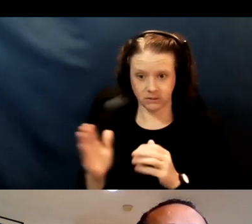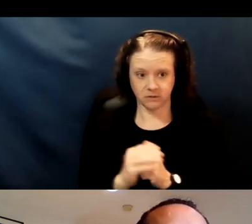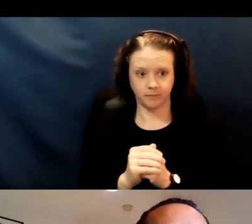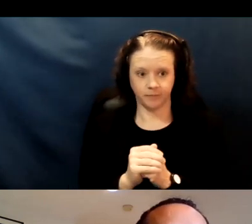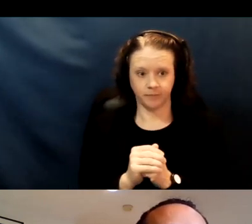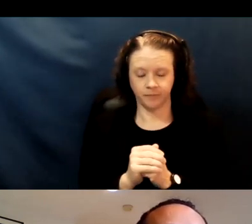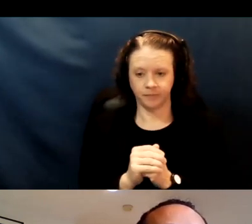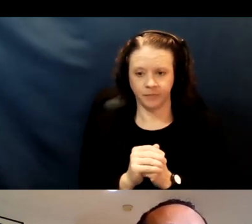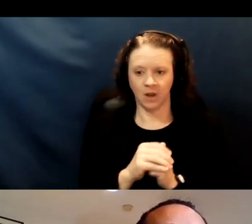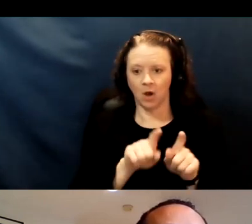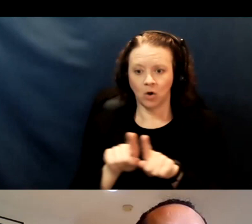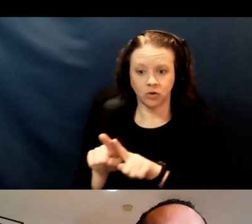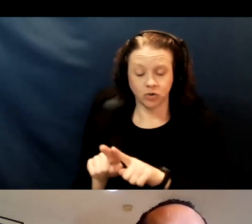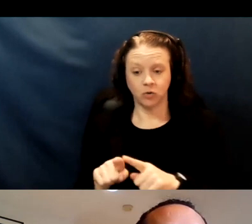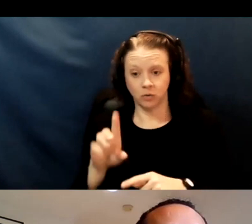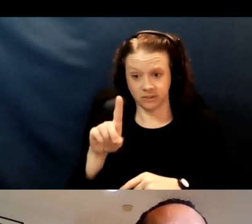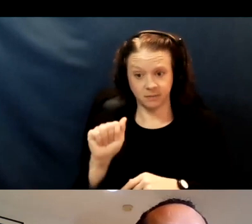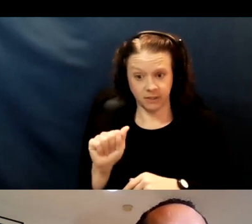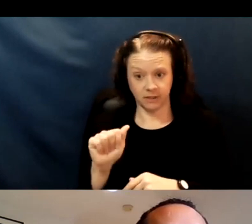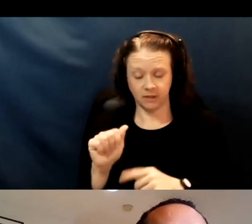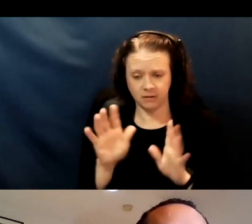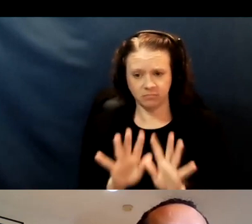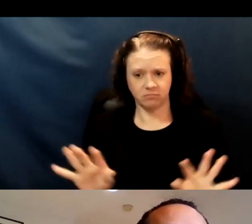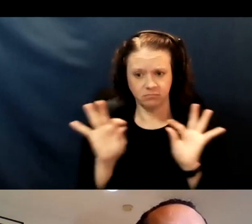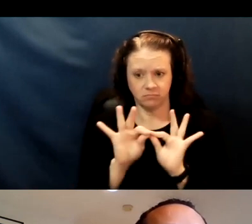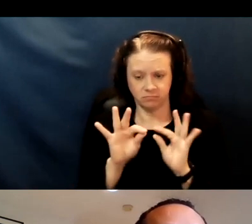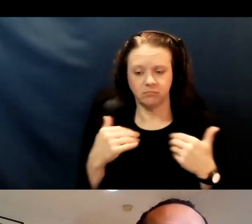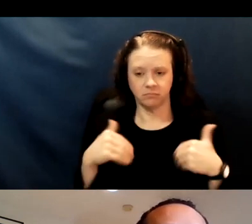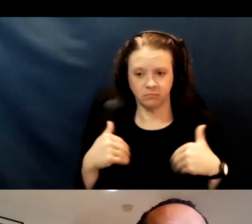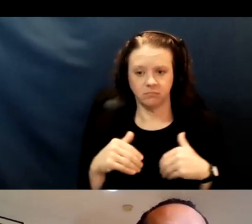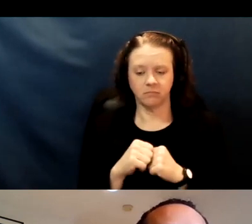Disability, of course, is a key components of health equity.